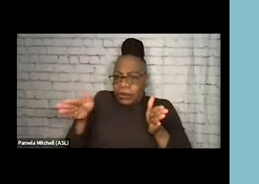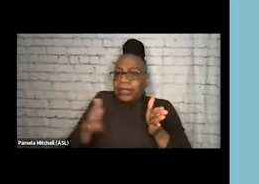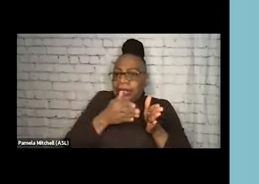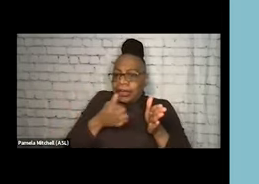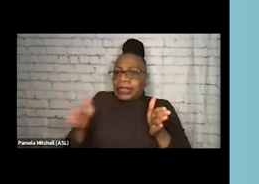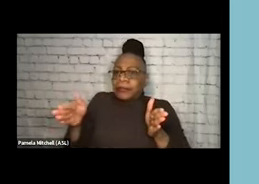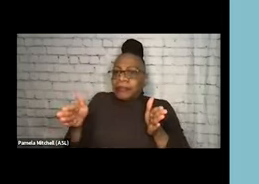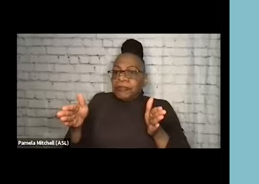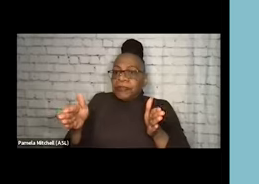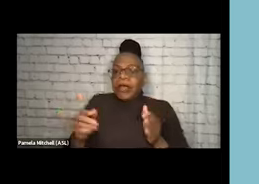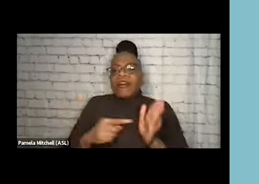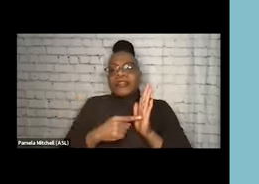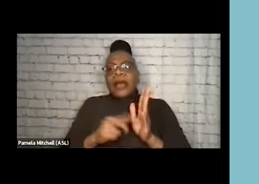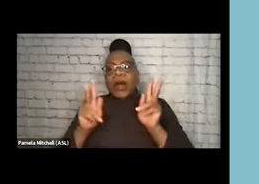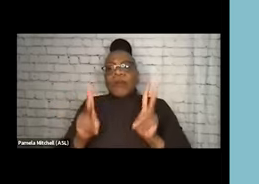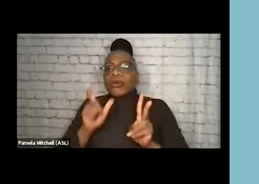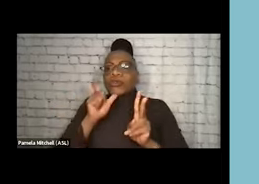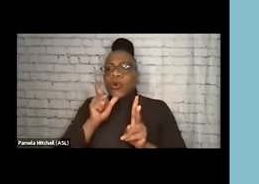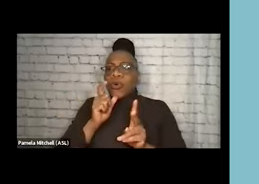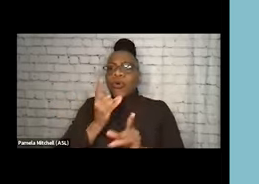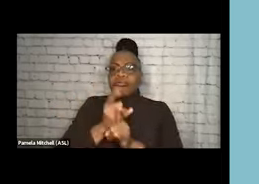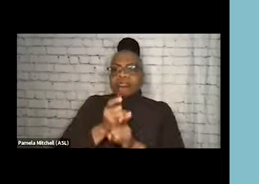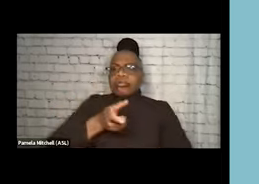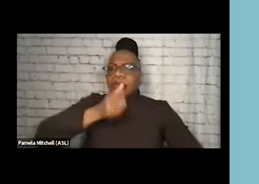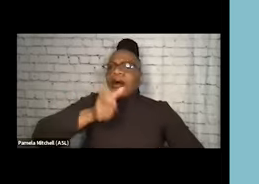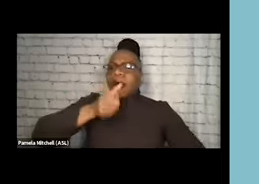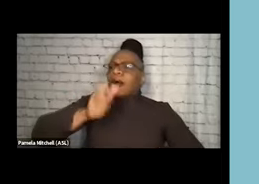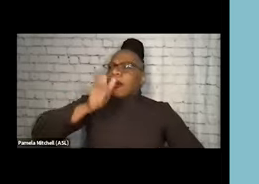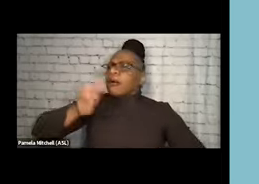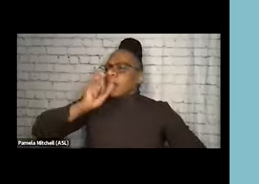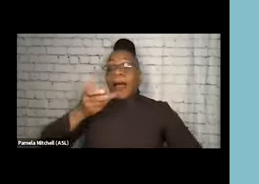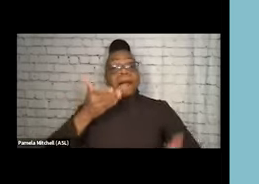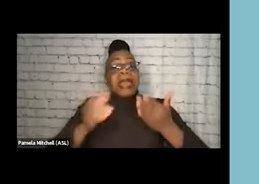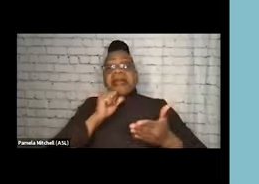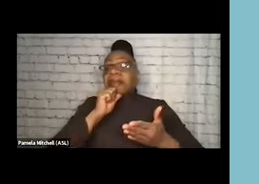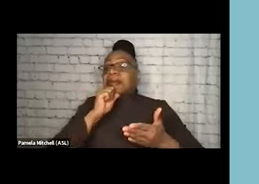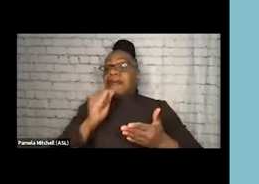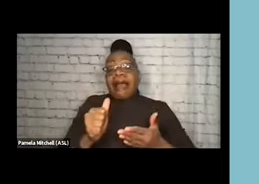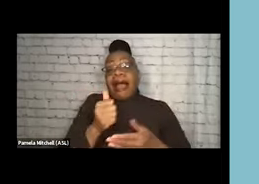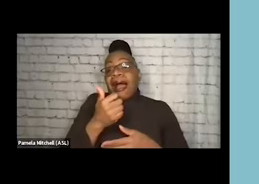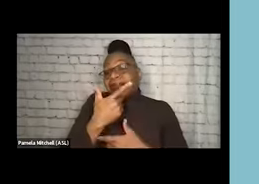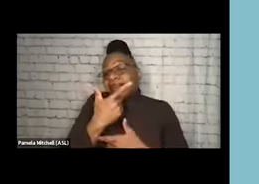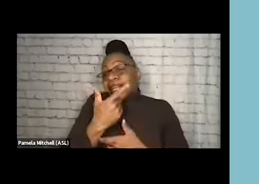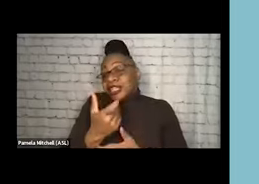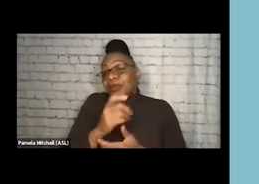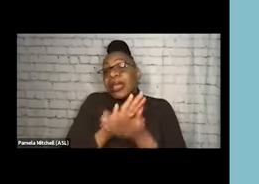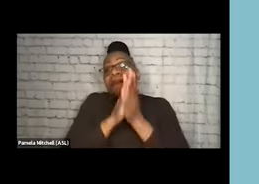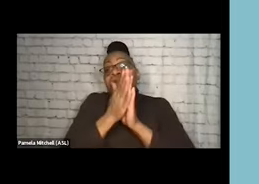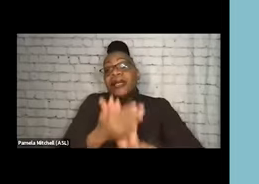Someone who's drinking daily may not be interested in becoming completely abstinent,